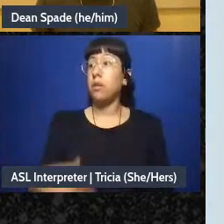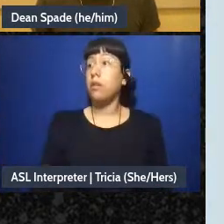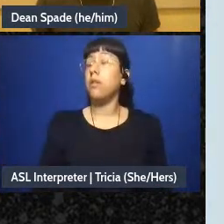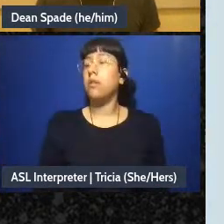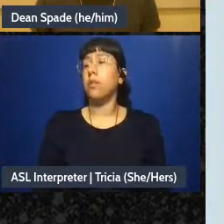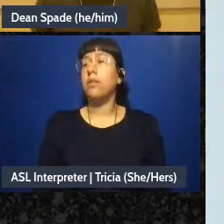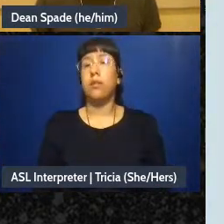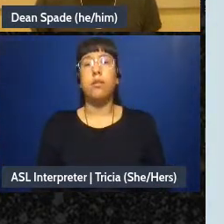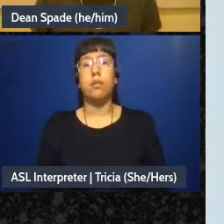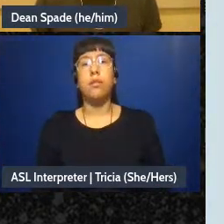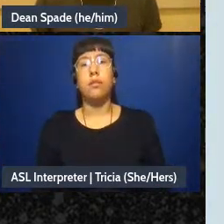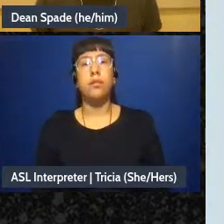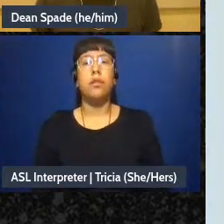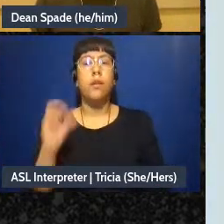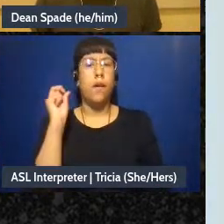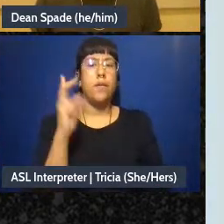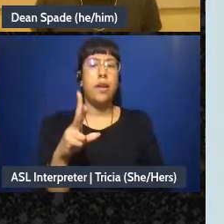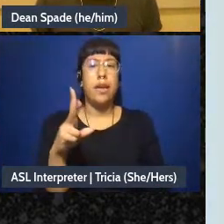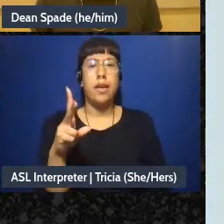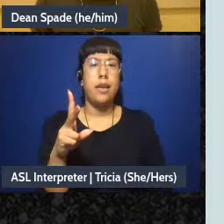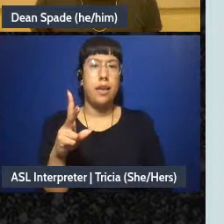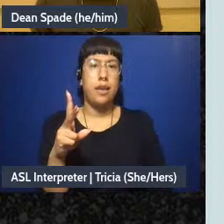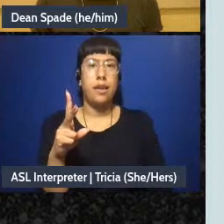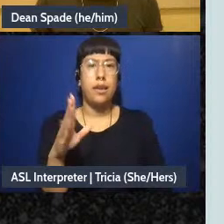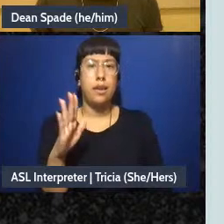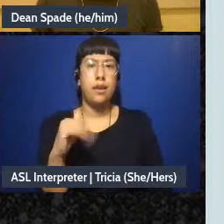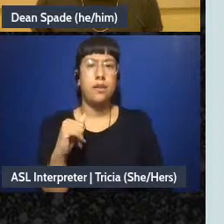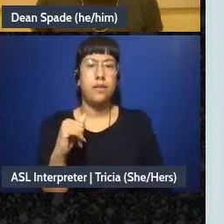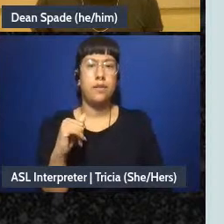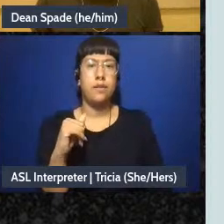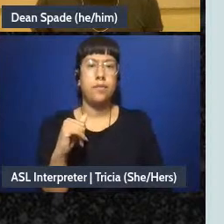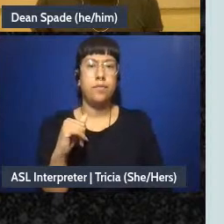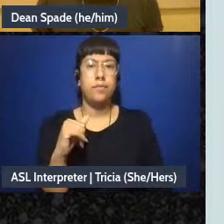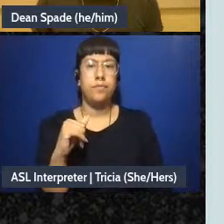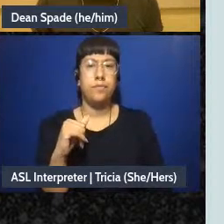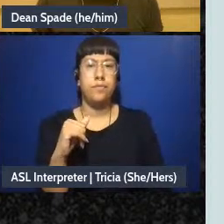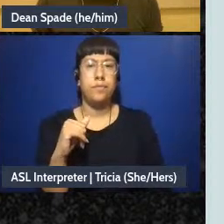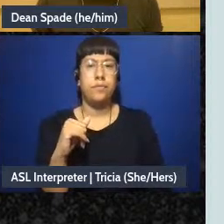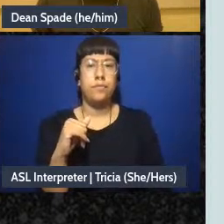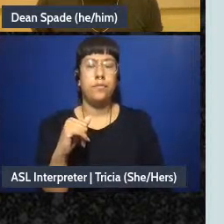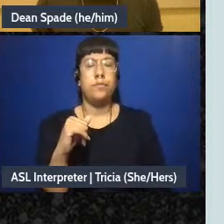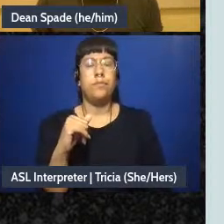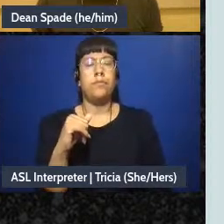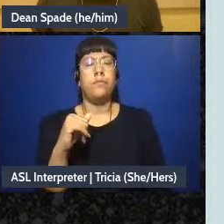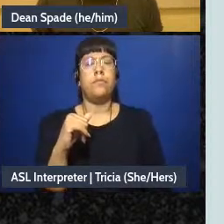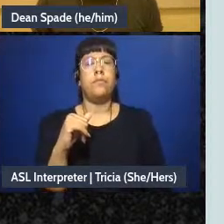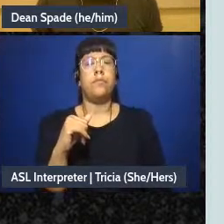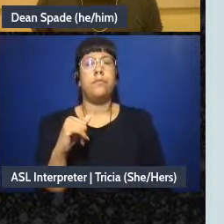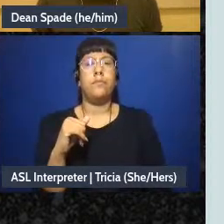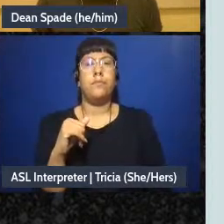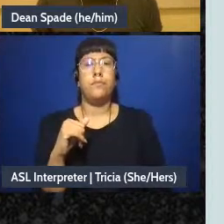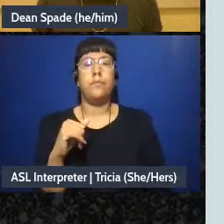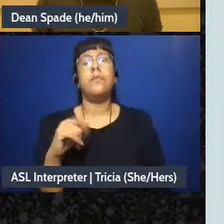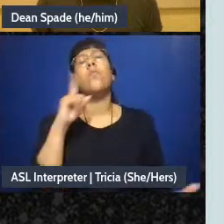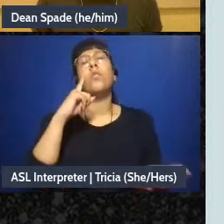Okay, I want to um go into this piece around the decision making chart and then go into,